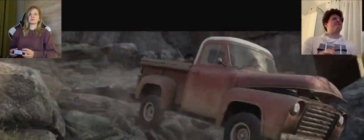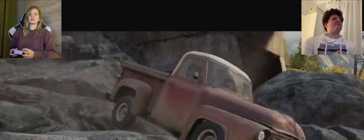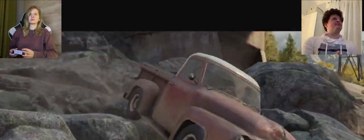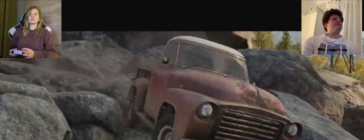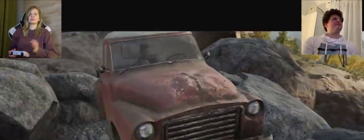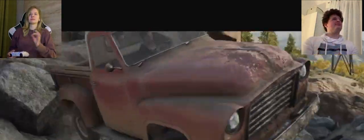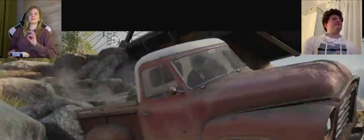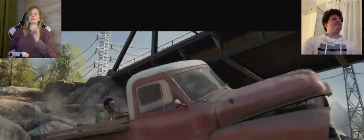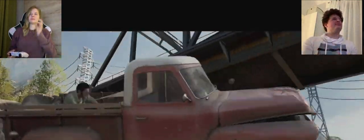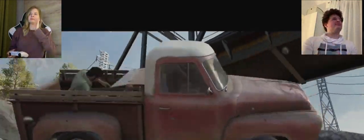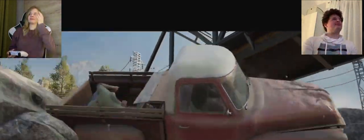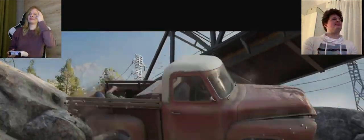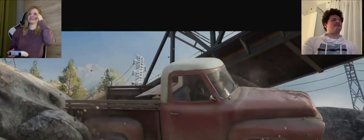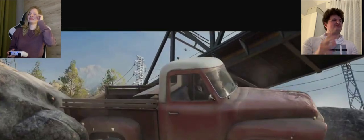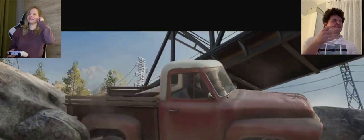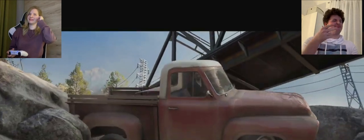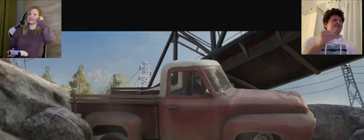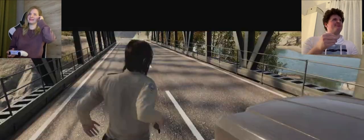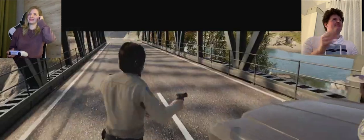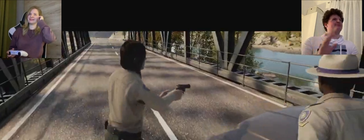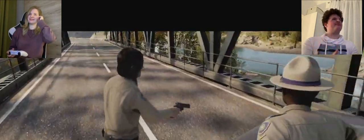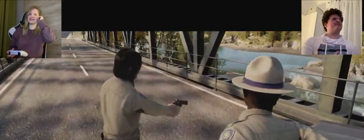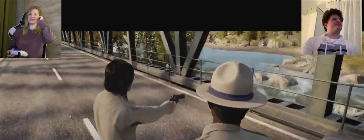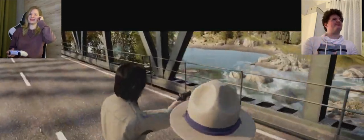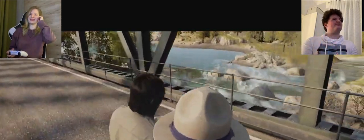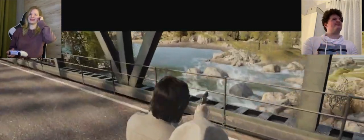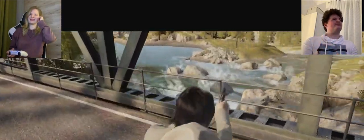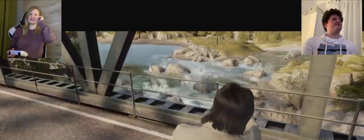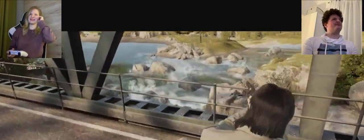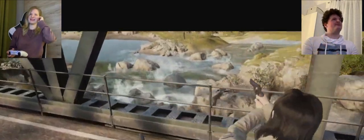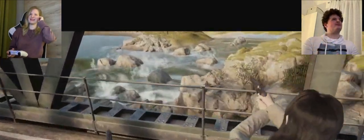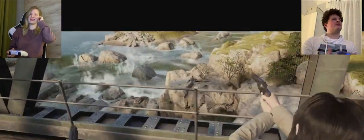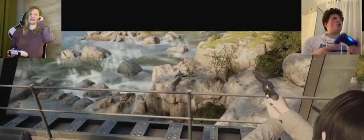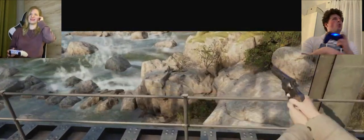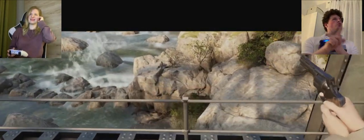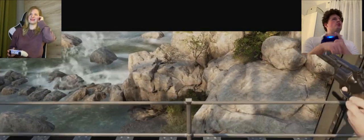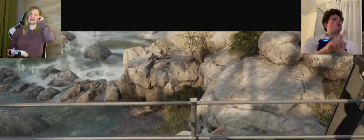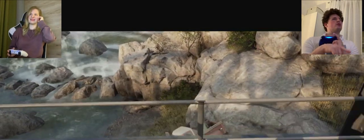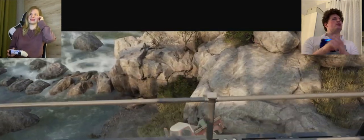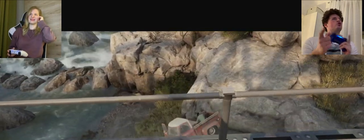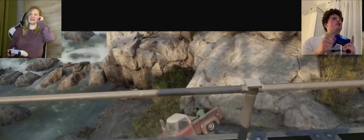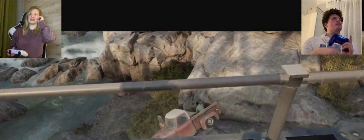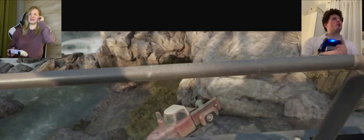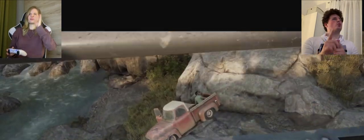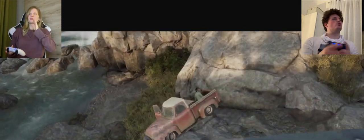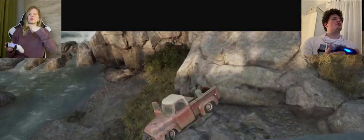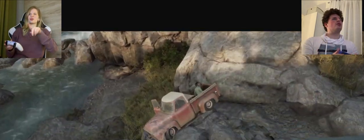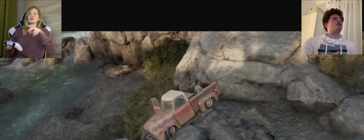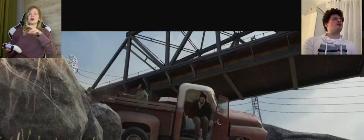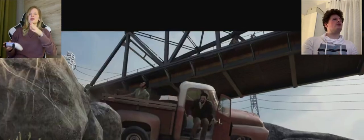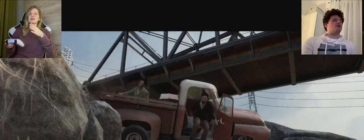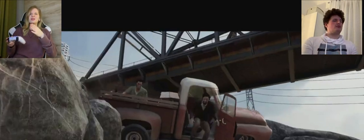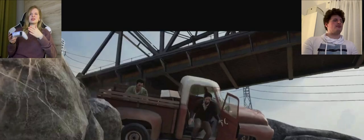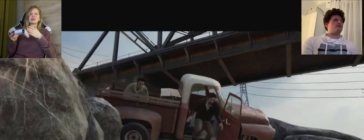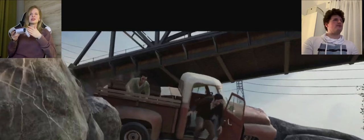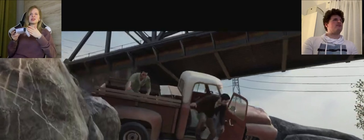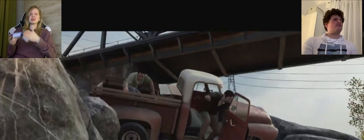A: Let's prepare in case! A and K: We'll run away quickly!